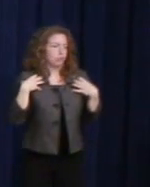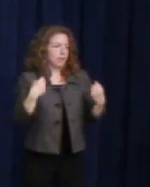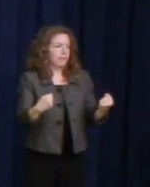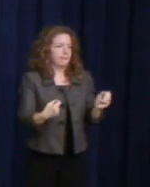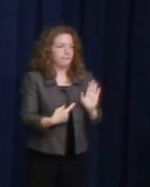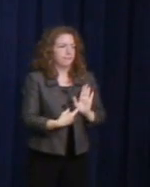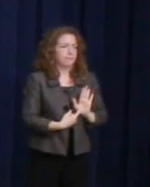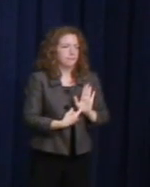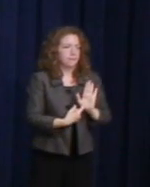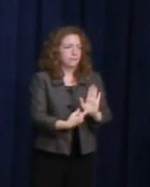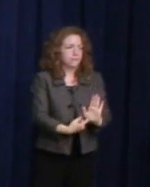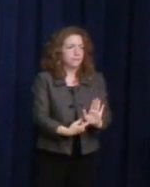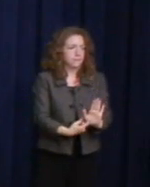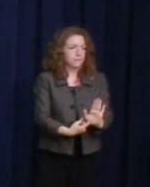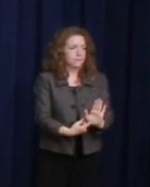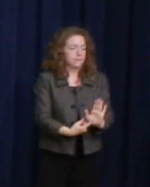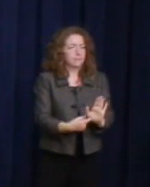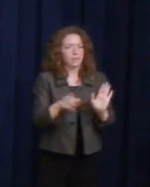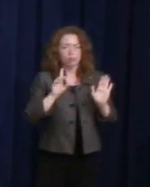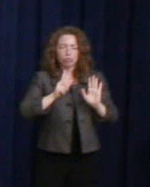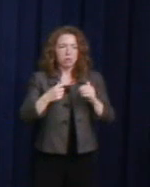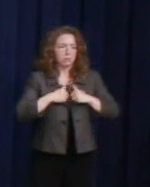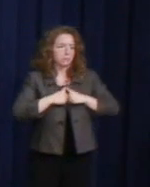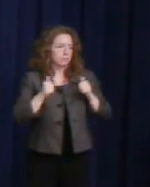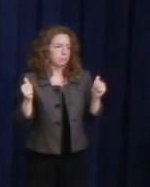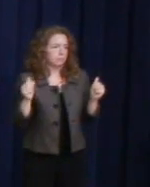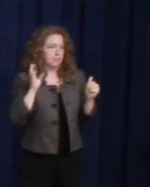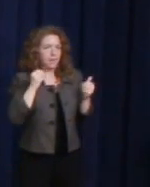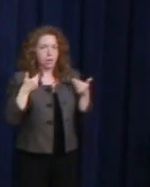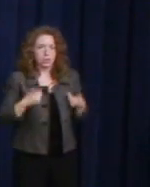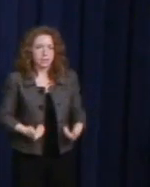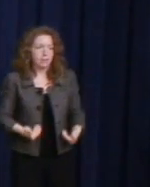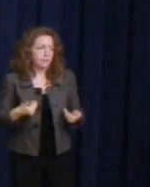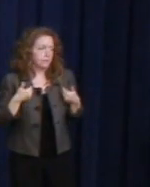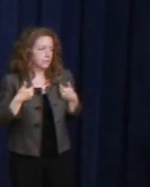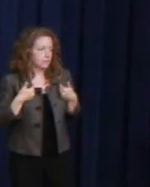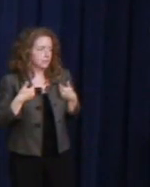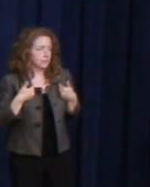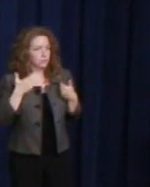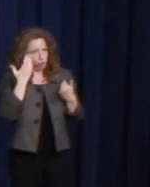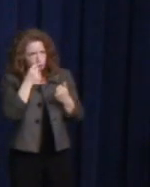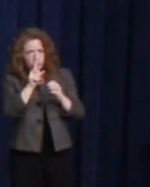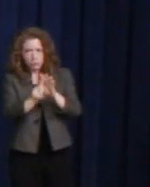A call to be ourselves, always and everywhere.